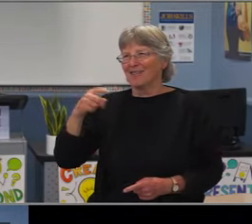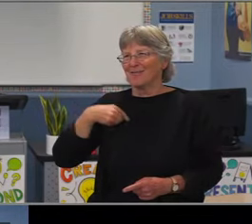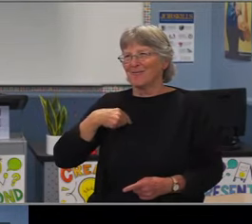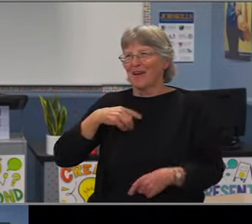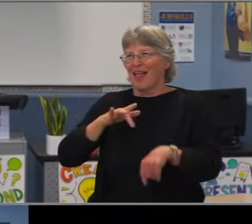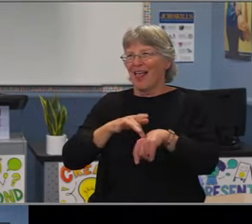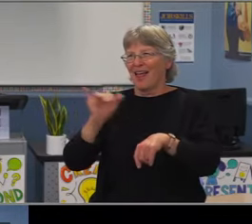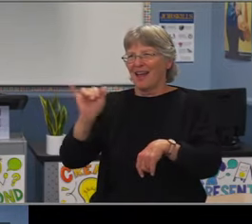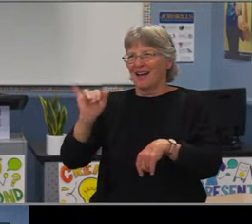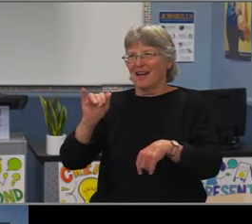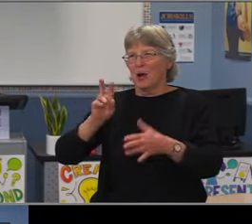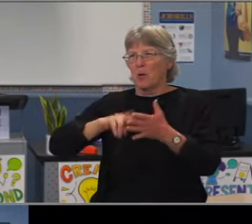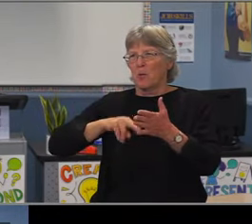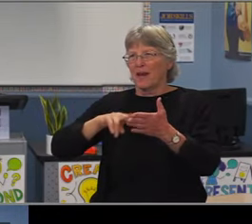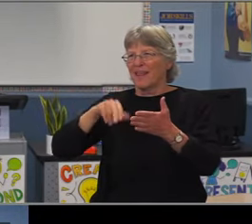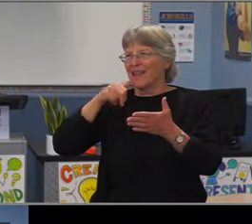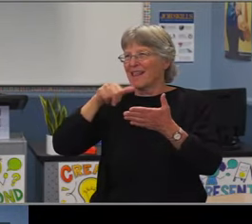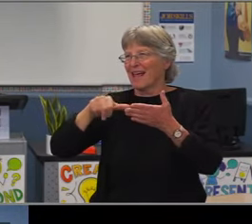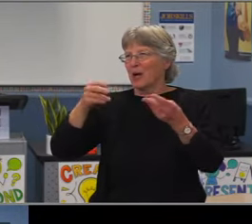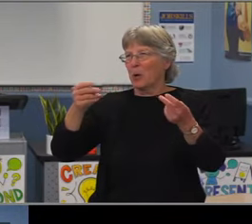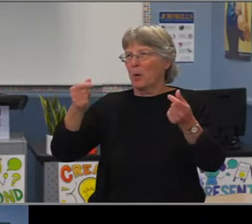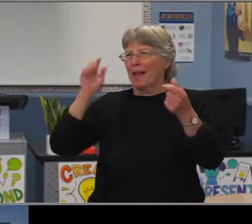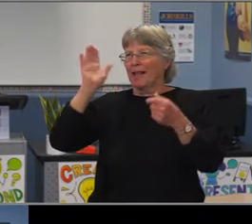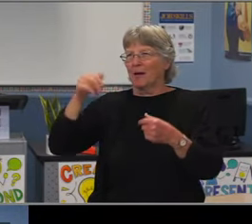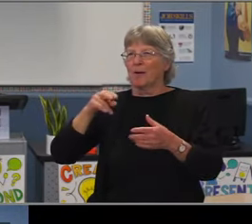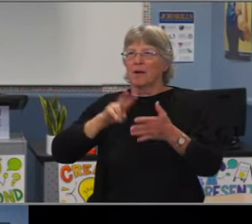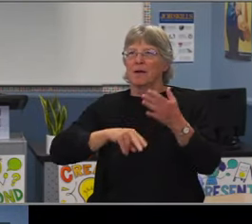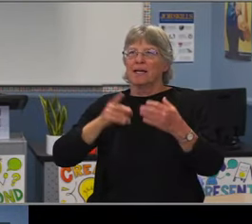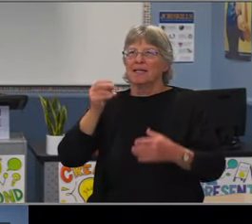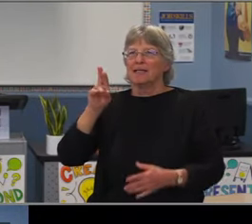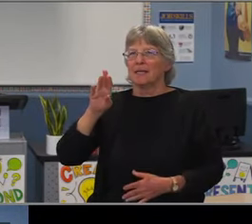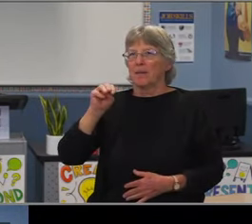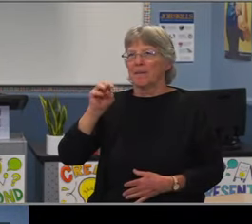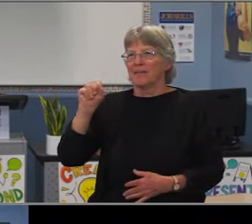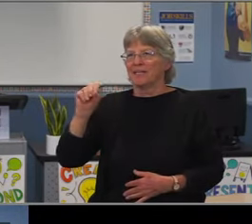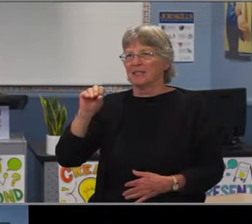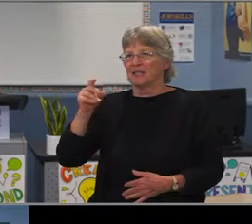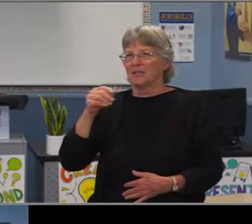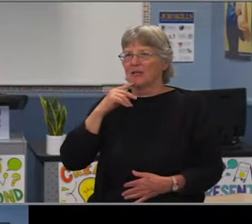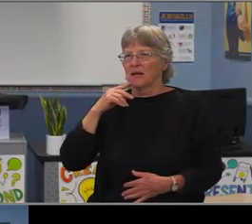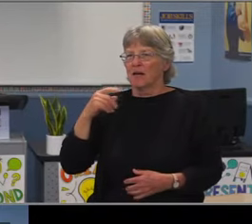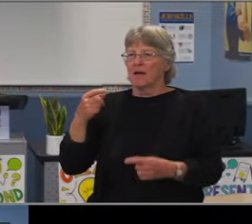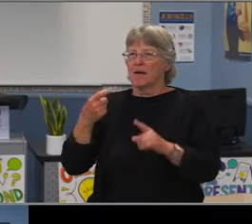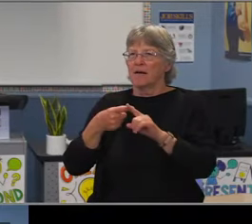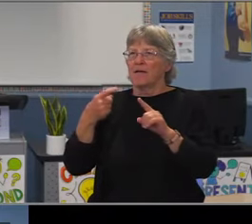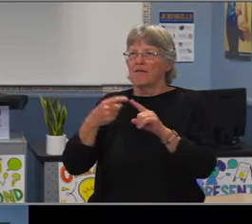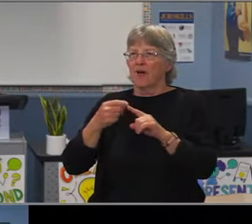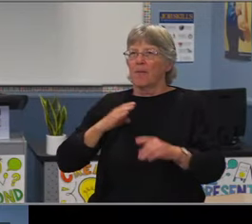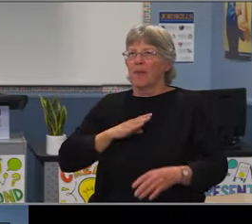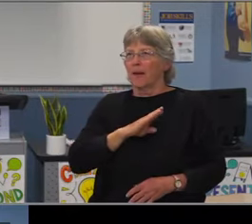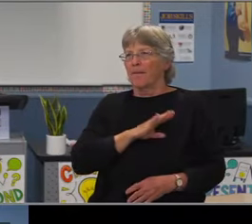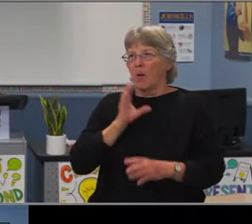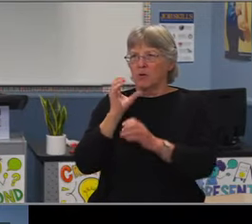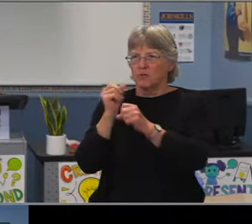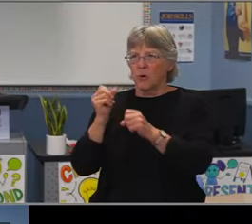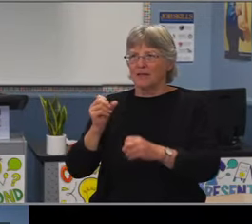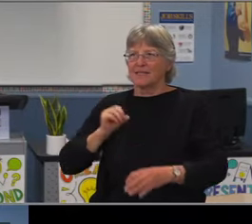for these programs. And to Roberta the recognition by Claremont is well-deserved